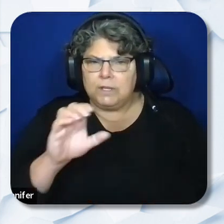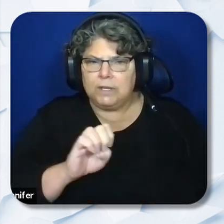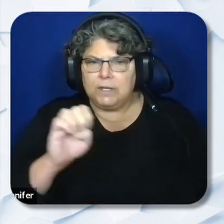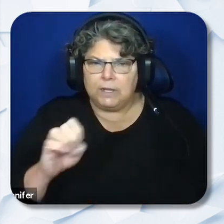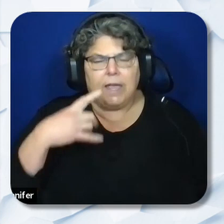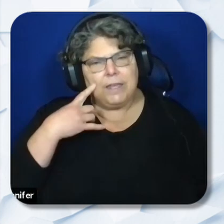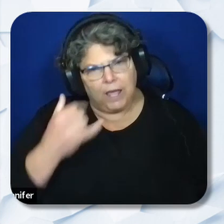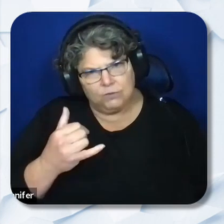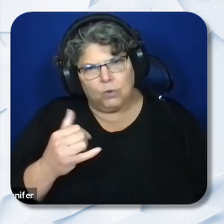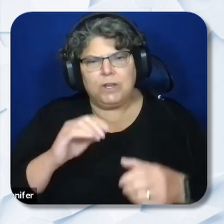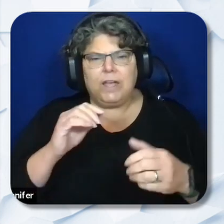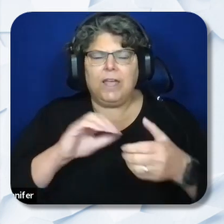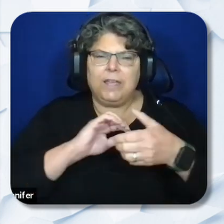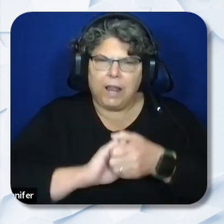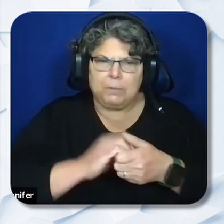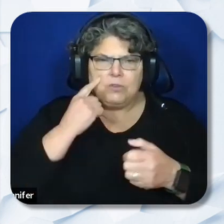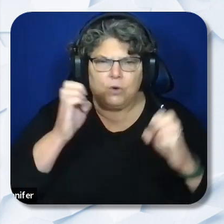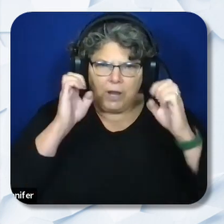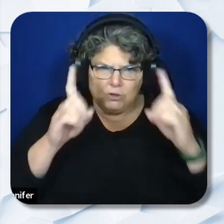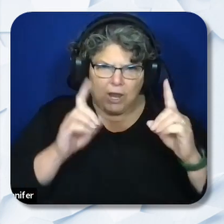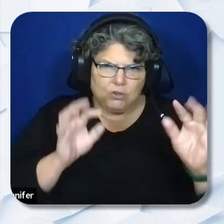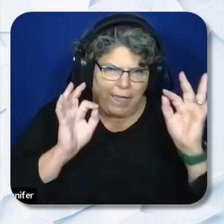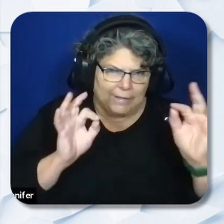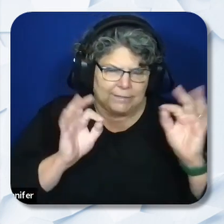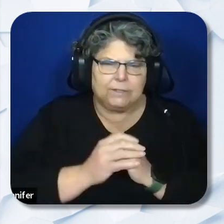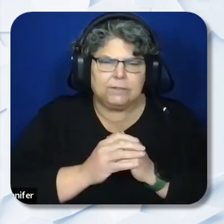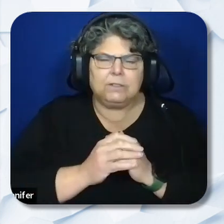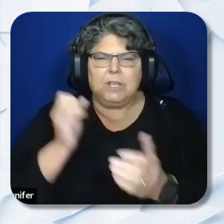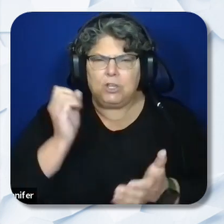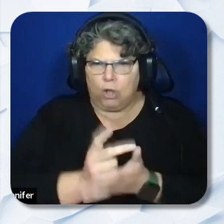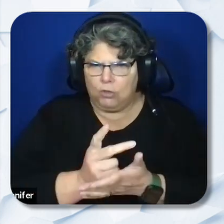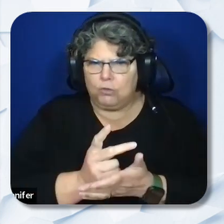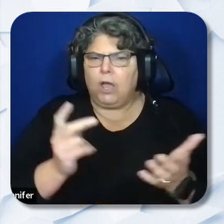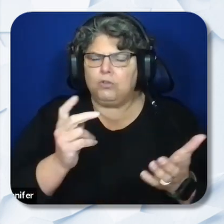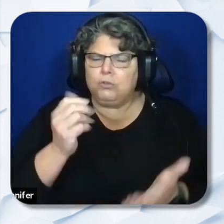Collaboration for Educational Excellence is authorized to establish a process to select,